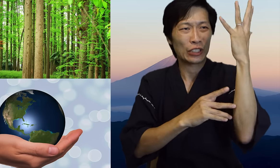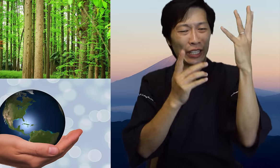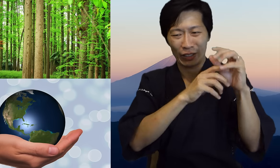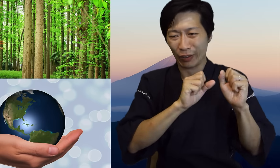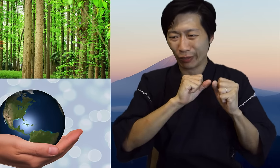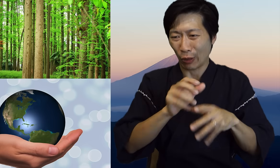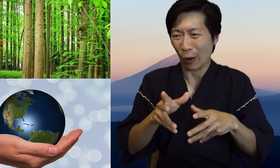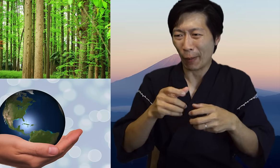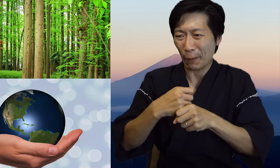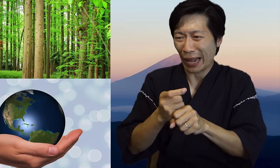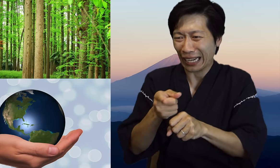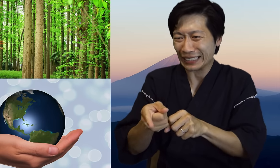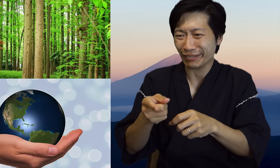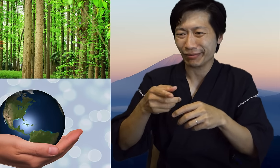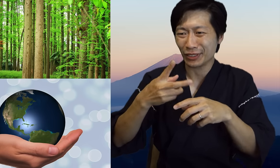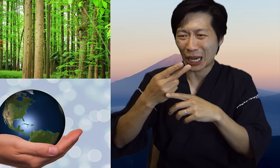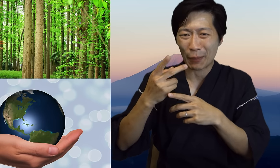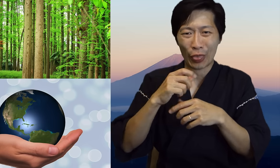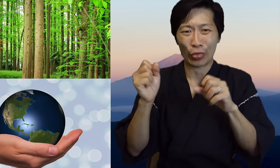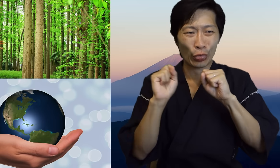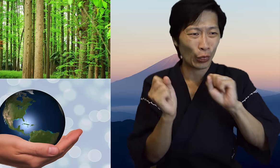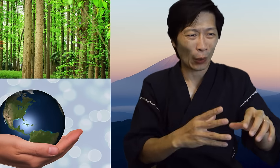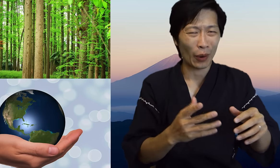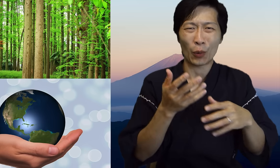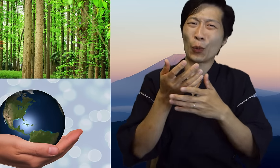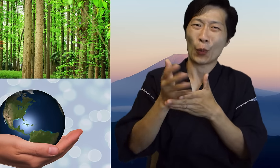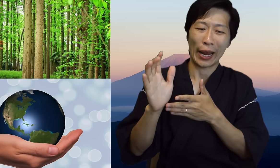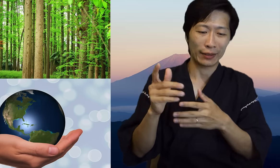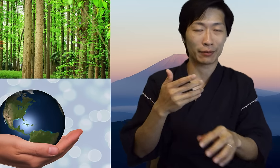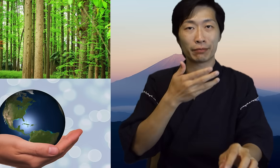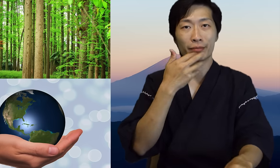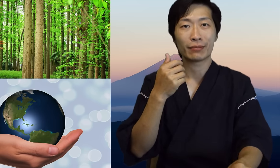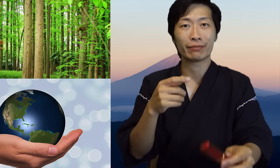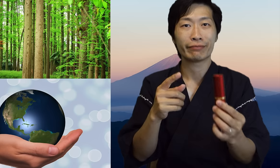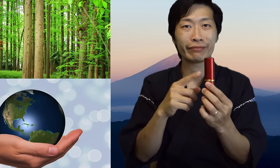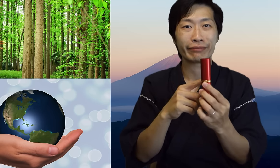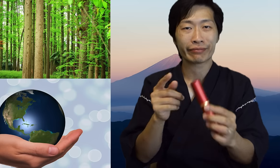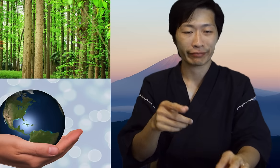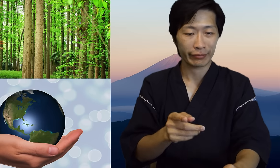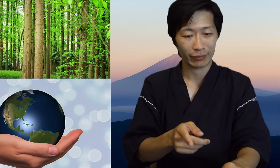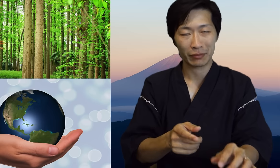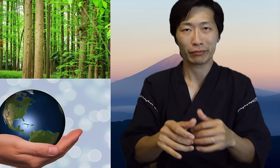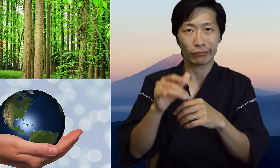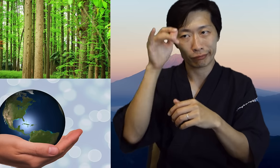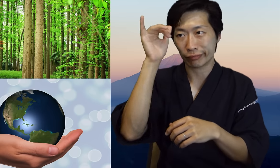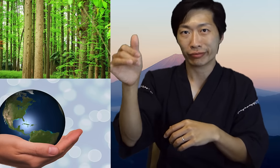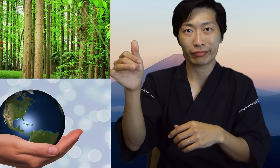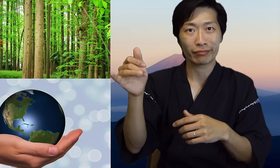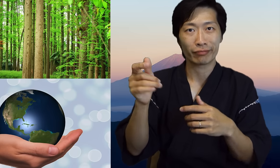detrimental to the trees it's better to use your own traveling chopsticks which